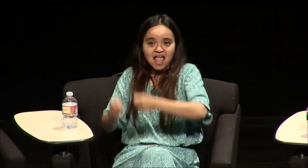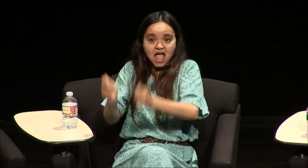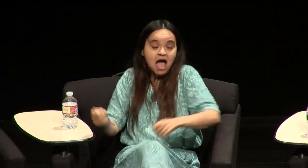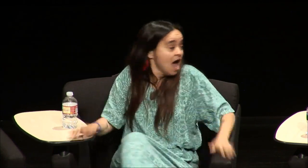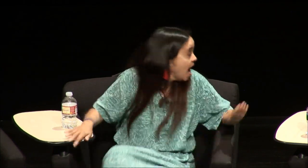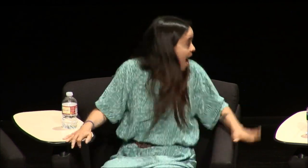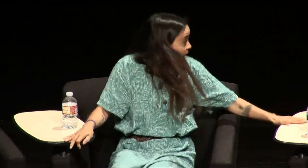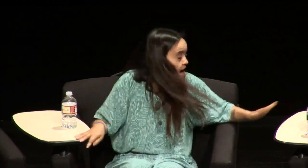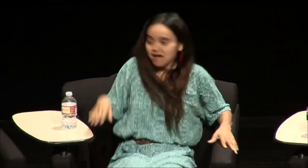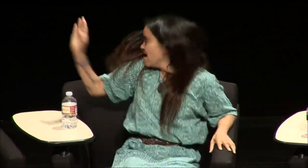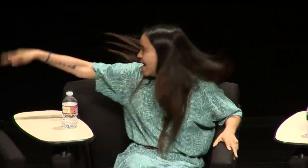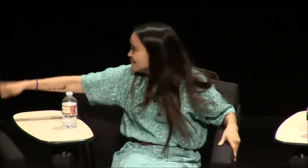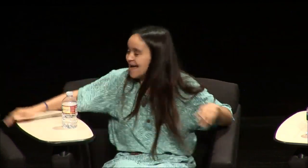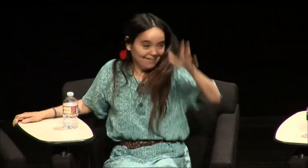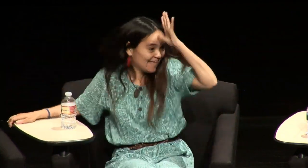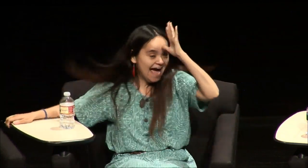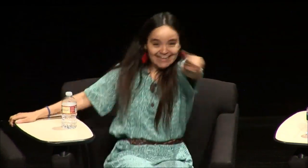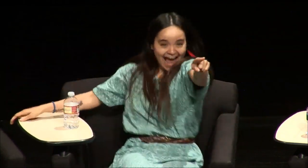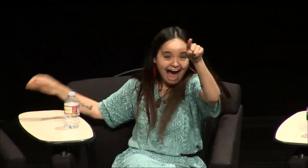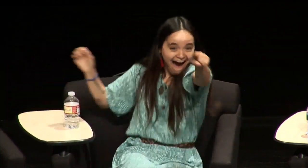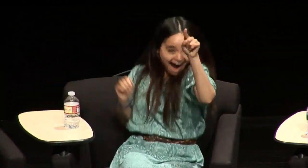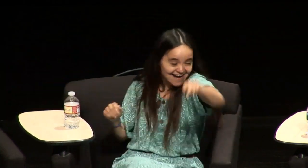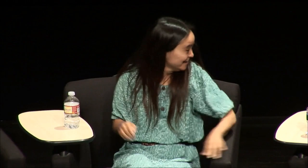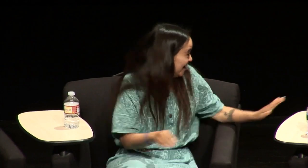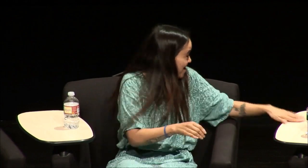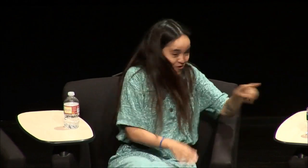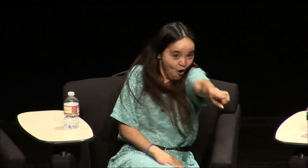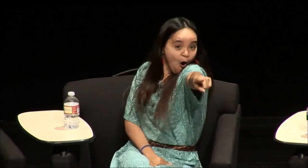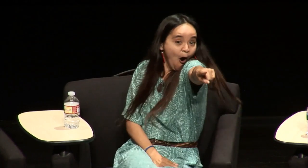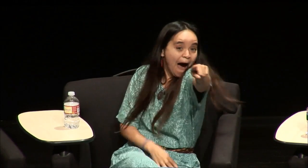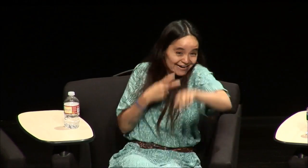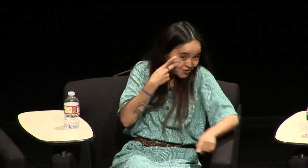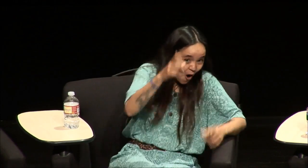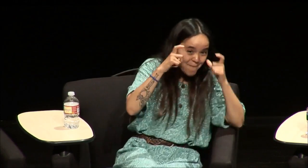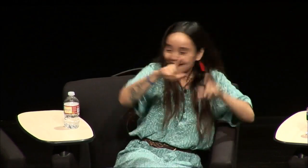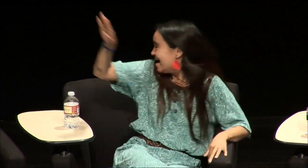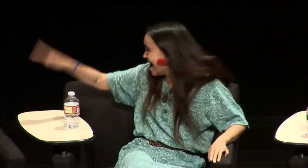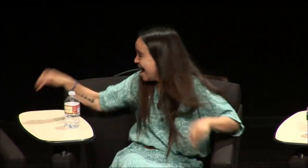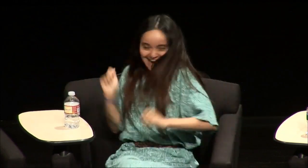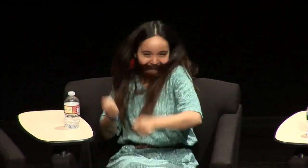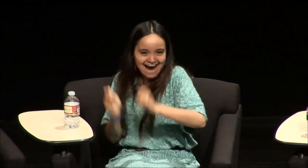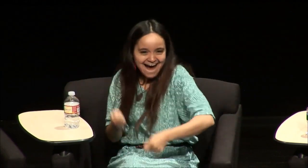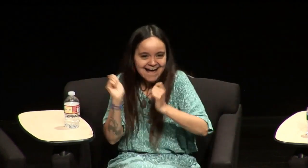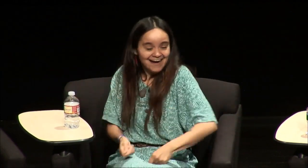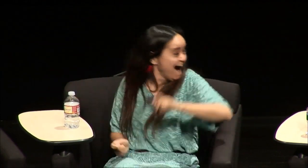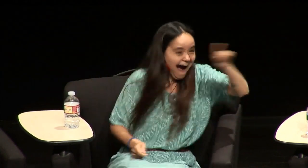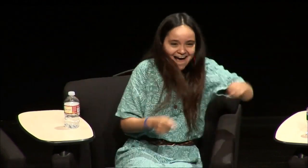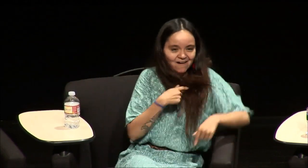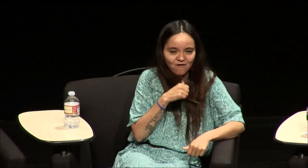front he wanted to take a picture I turned and I was like that's my dad that's my dad that's my dad even though the song was already going right I'm